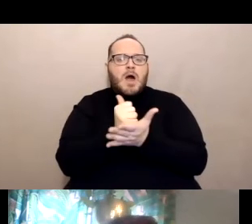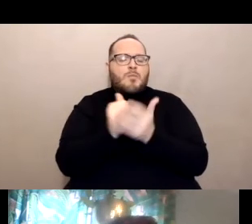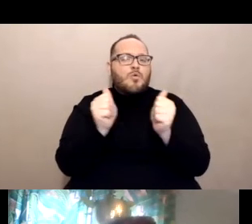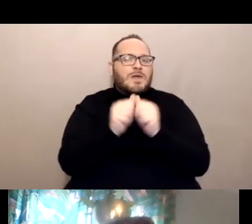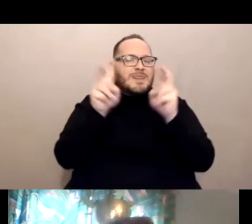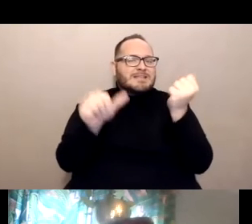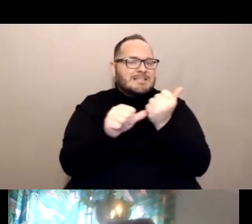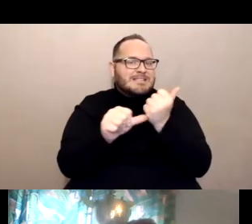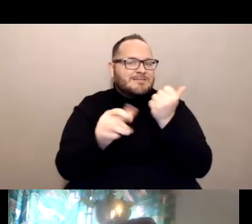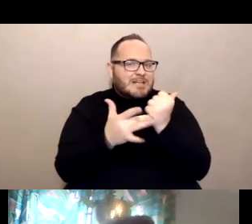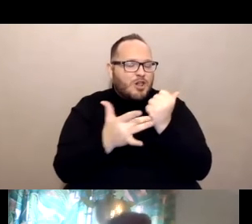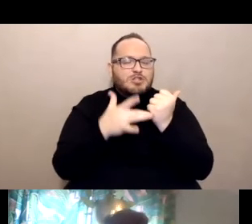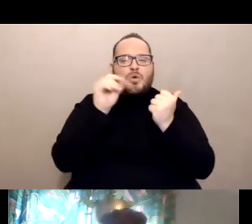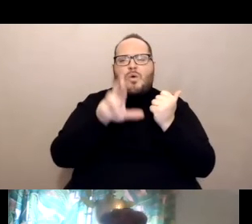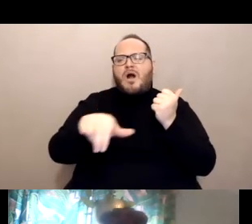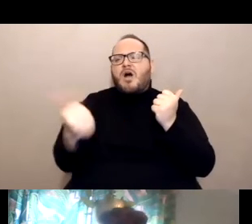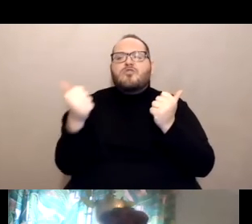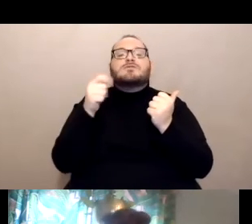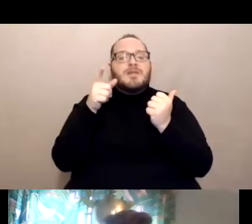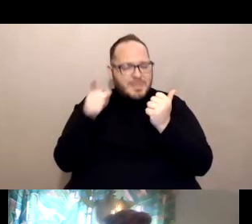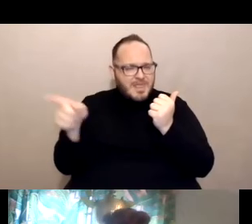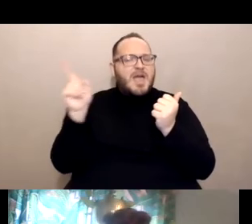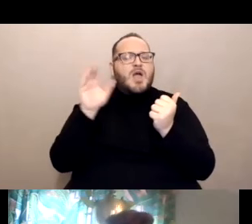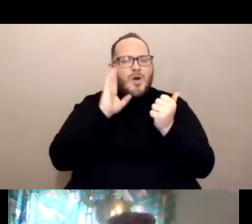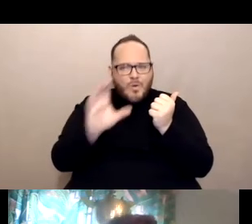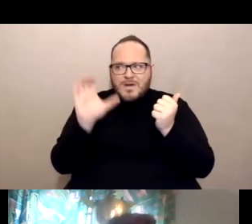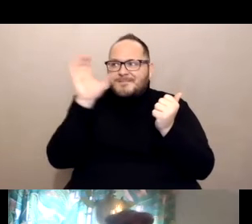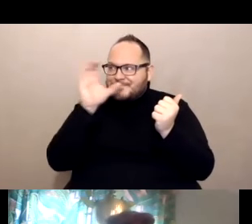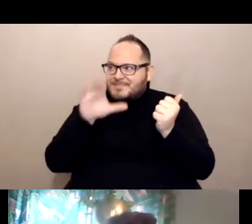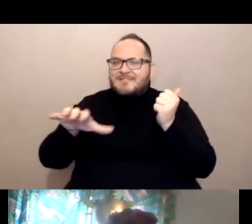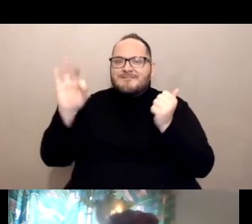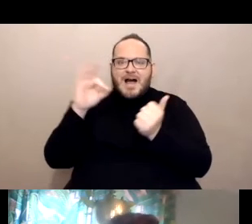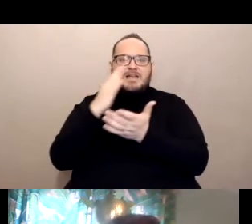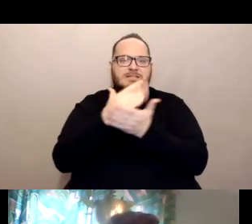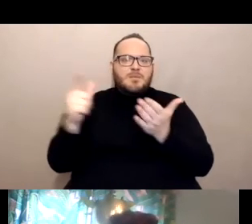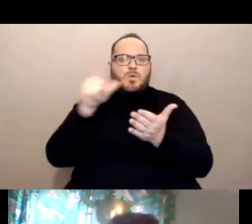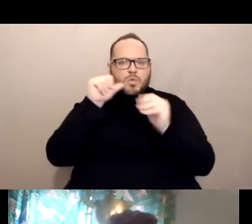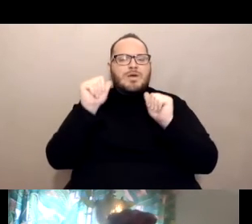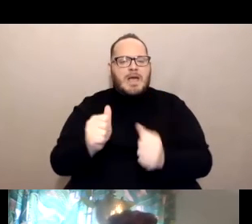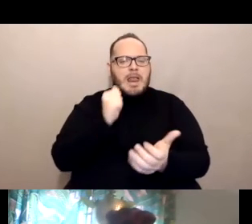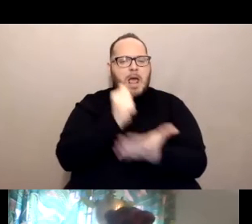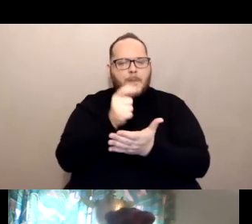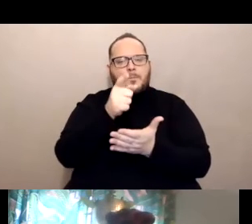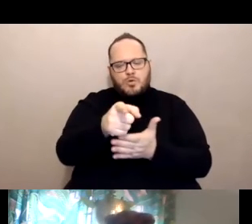or anything else, they will find you someone who can help you get the assistance that you need.